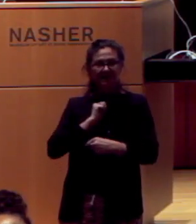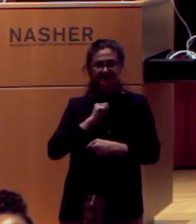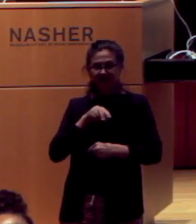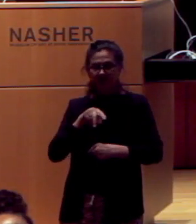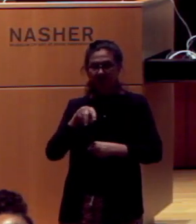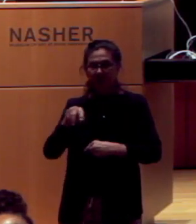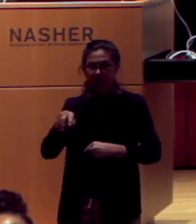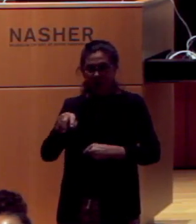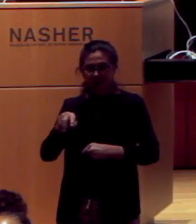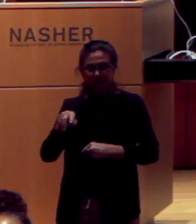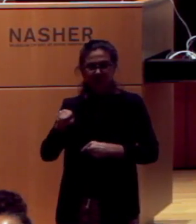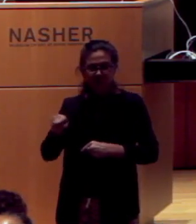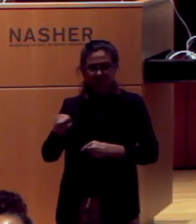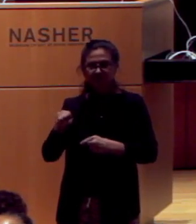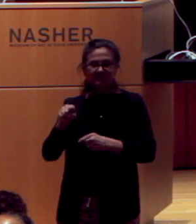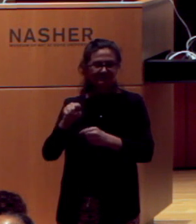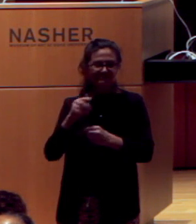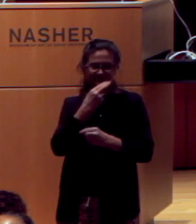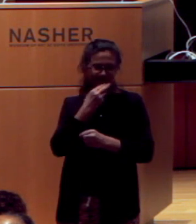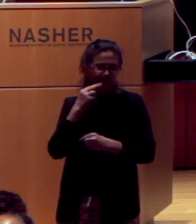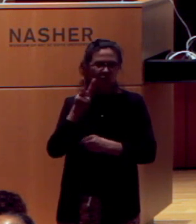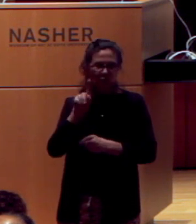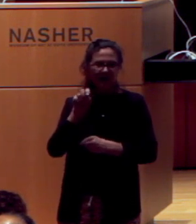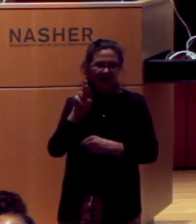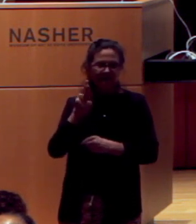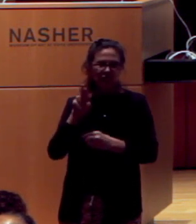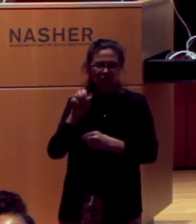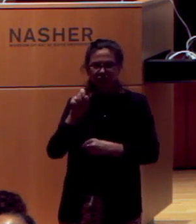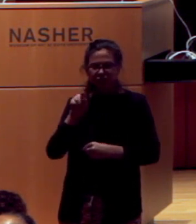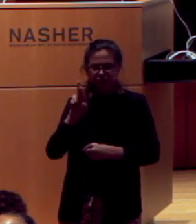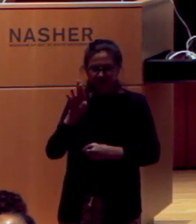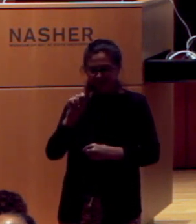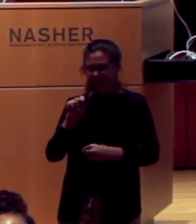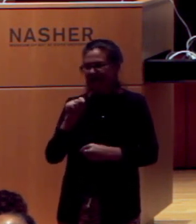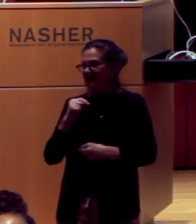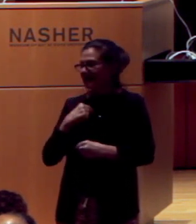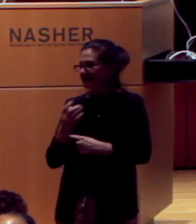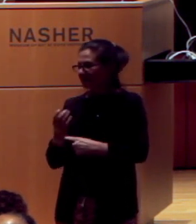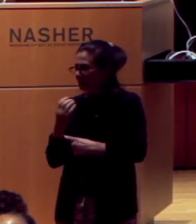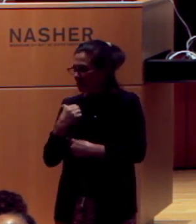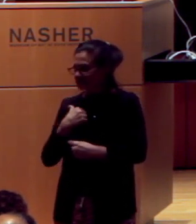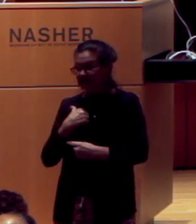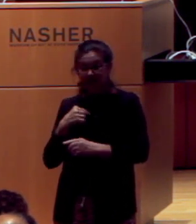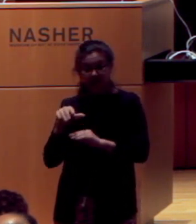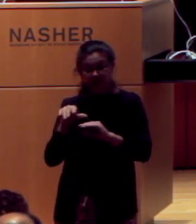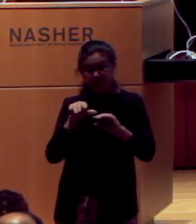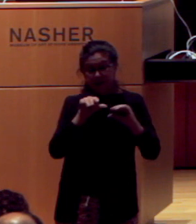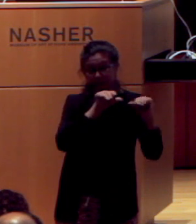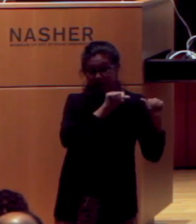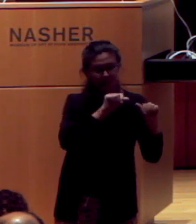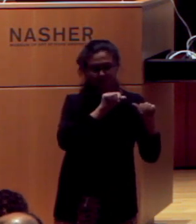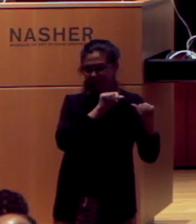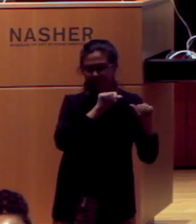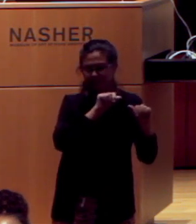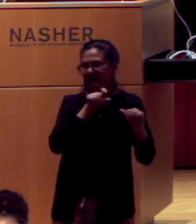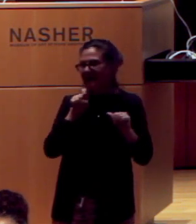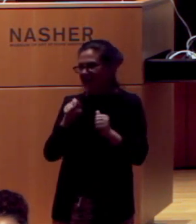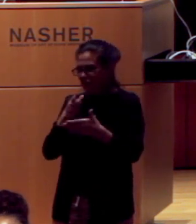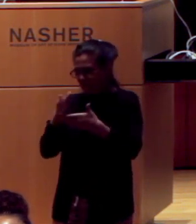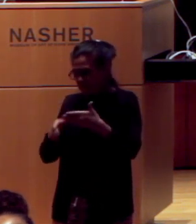walked a half mile. That might as well have been ten miles. I would not let myself go home until I drew somebody at Weaver Street.